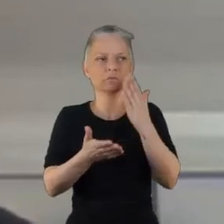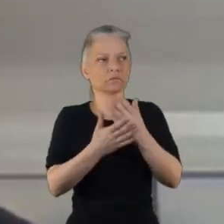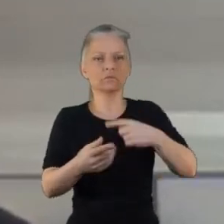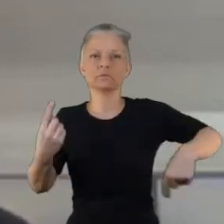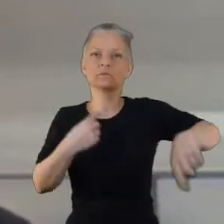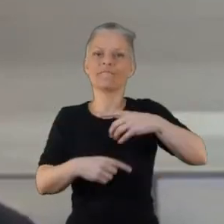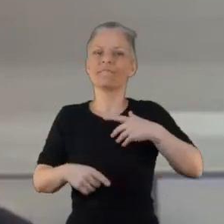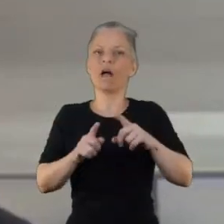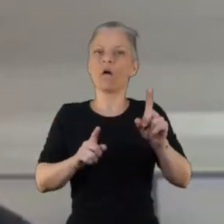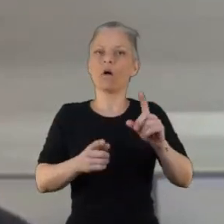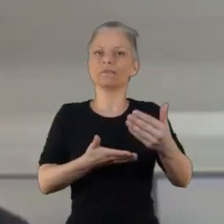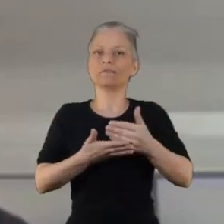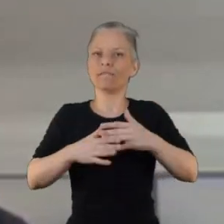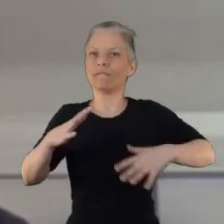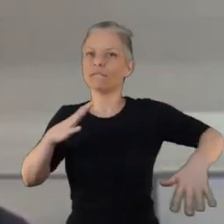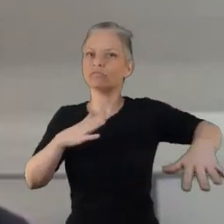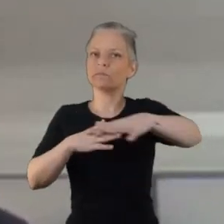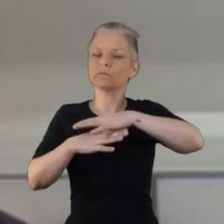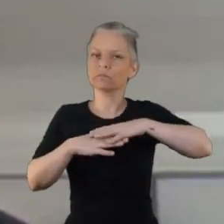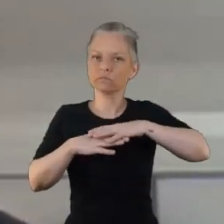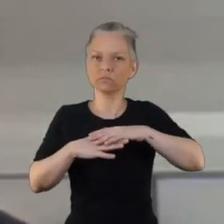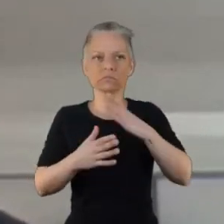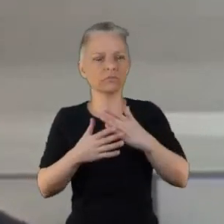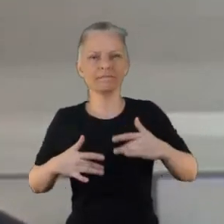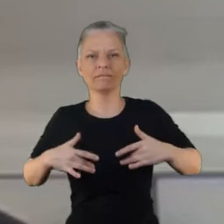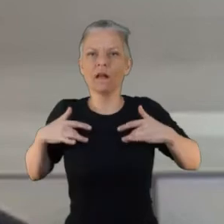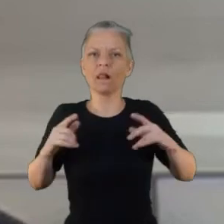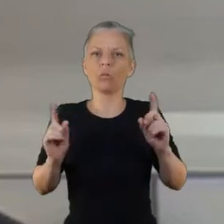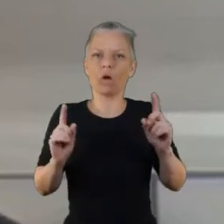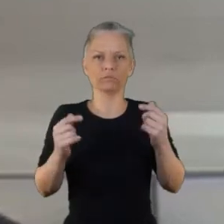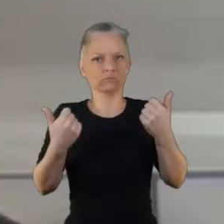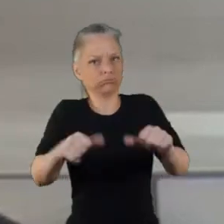like taking part in that conversation cafe and we were really seeing that.